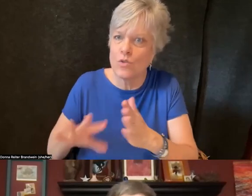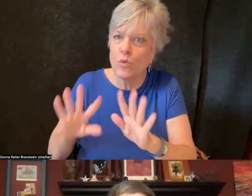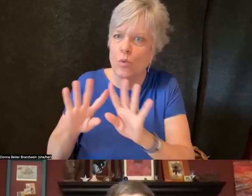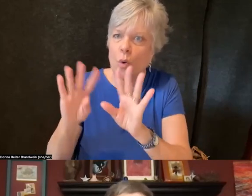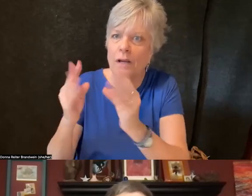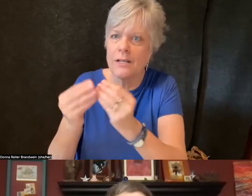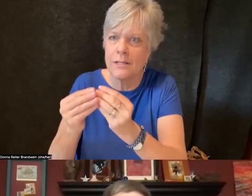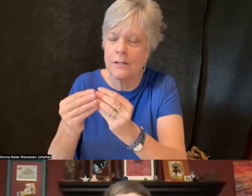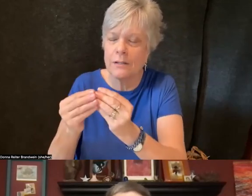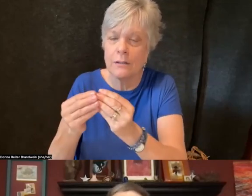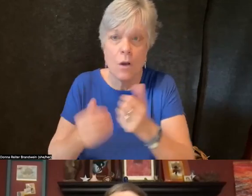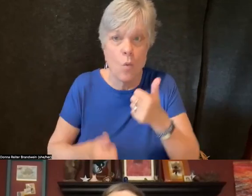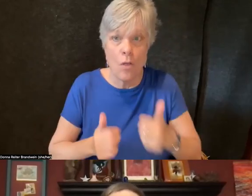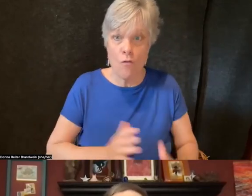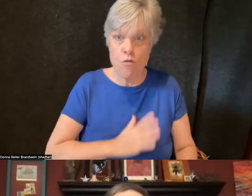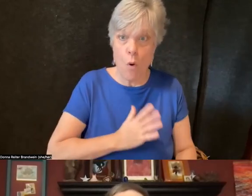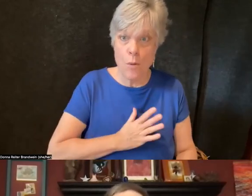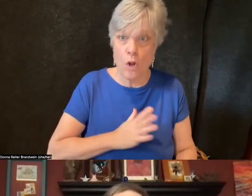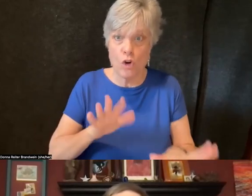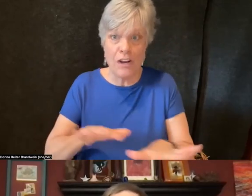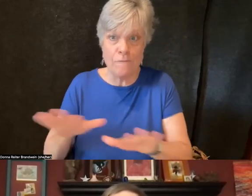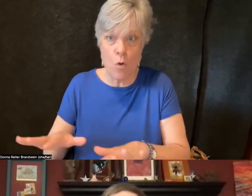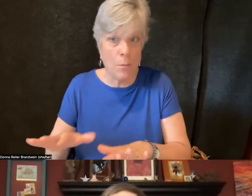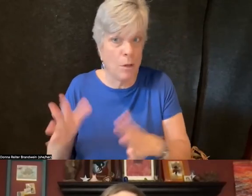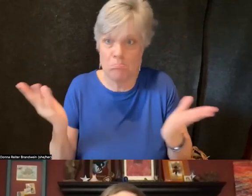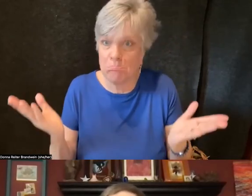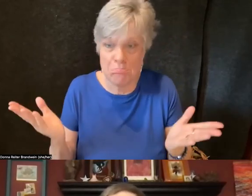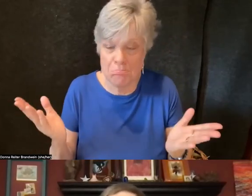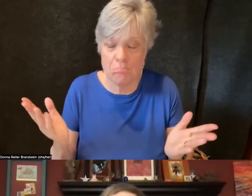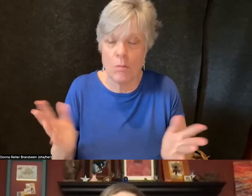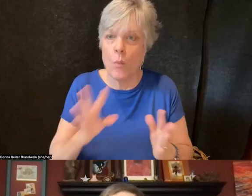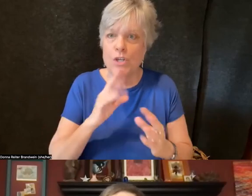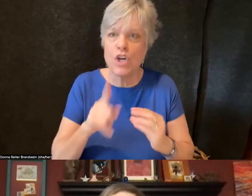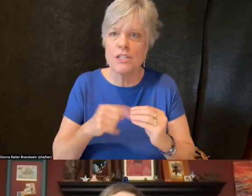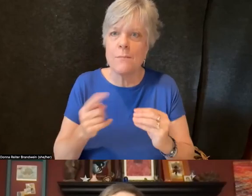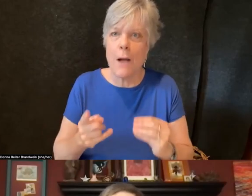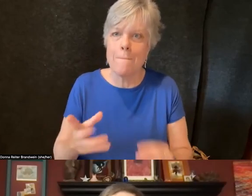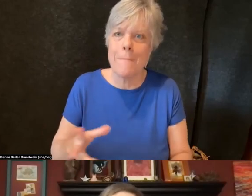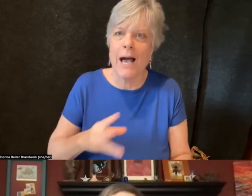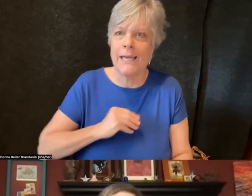whether that's formal or informal, you know, to kind of... We talked about buy in, to kind of gain that buy in